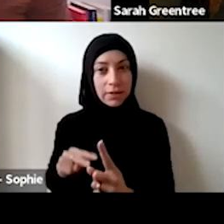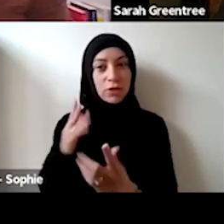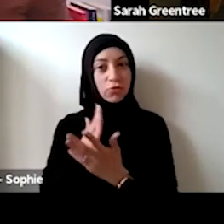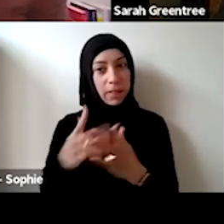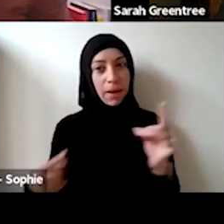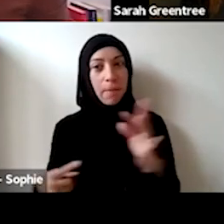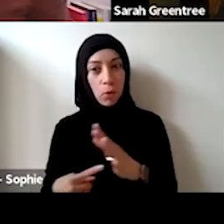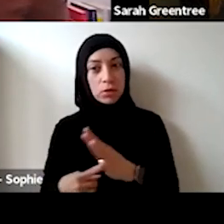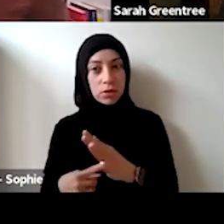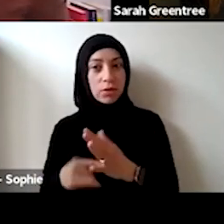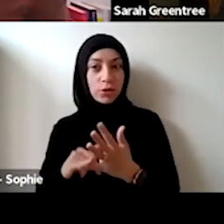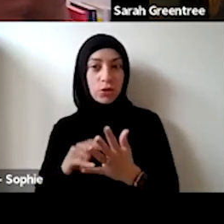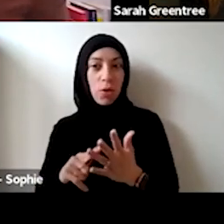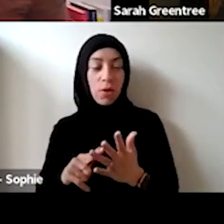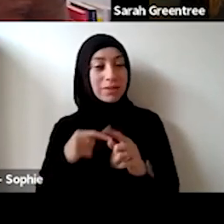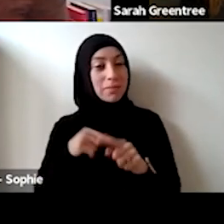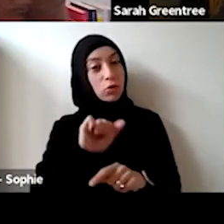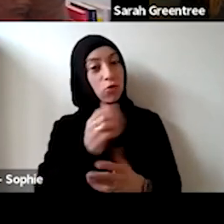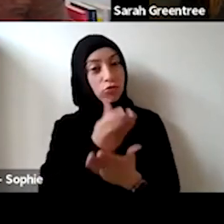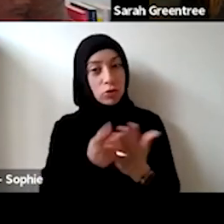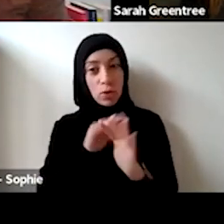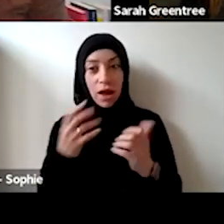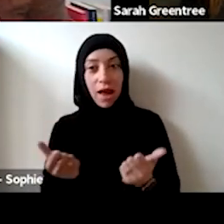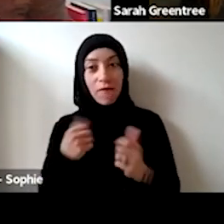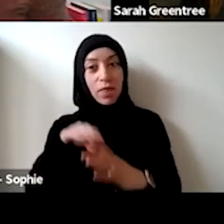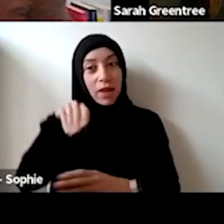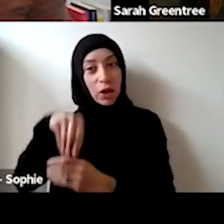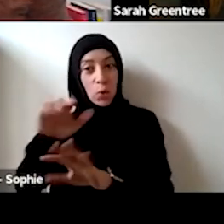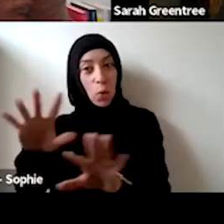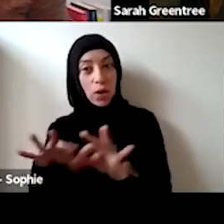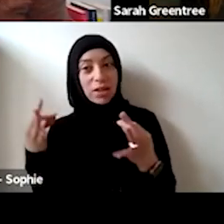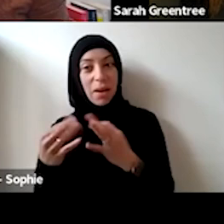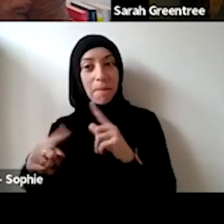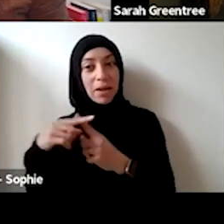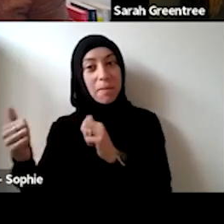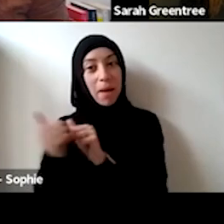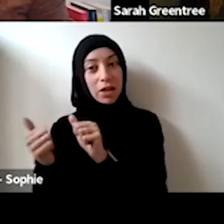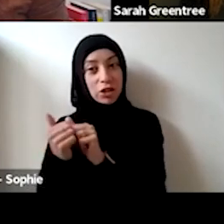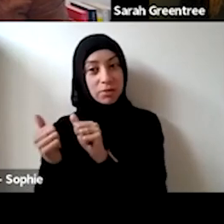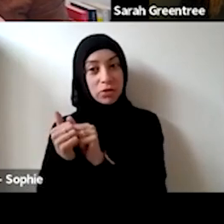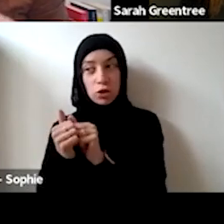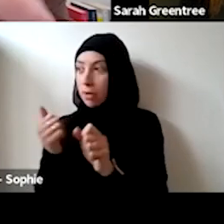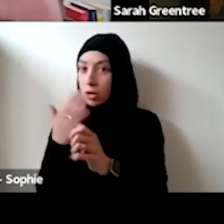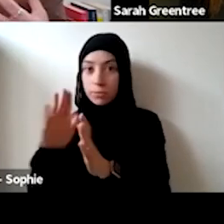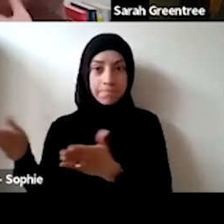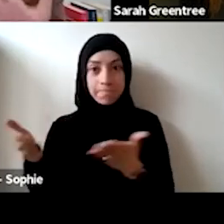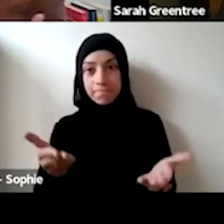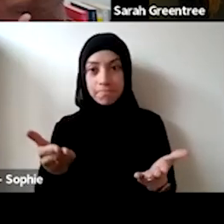Thanks, Sarah. own context. And that can be based on the resources that you have within your Right. Thanks. We've hit 2. organisation, and the partnerships that you are able to bring to strengthen and amplify